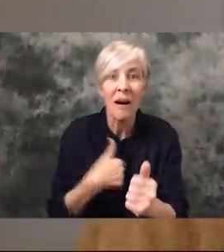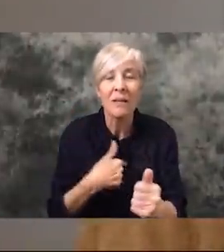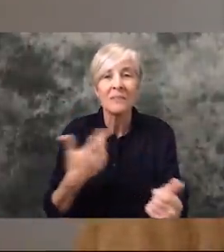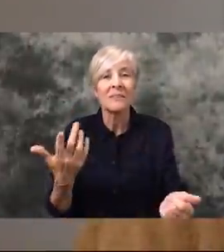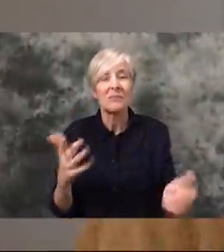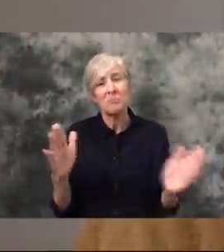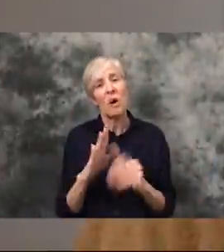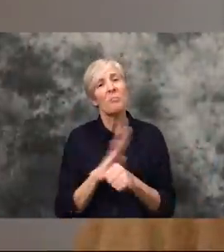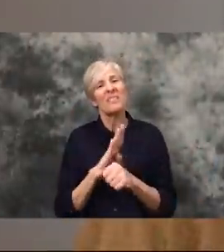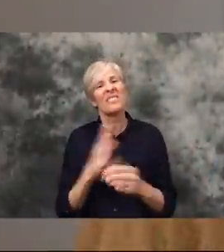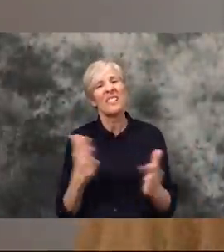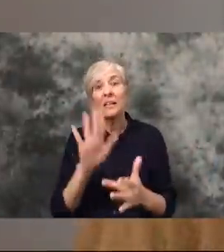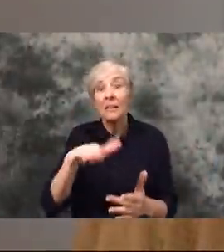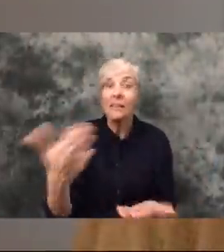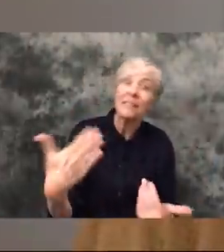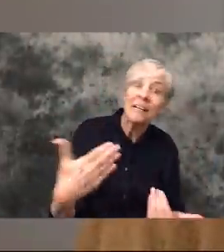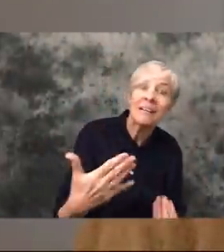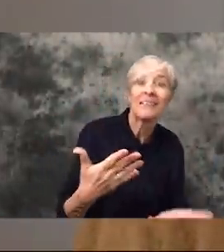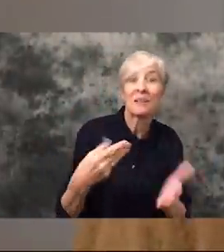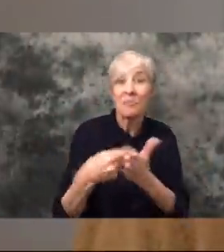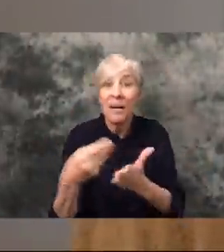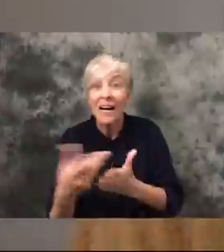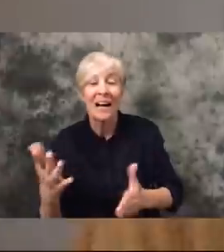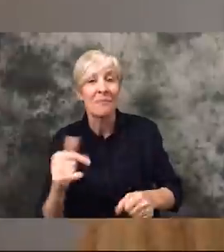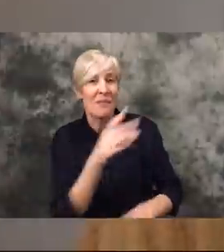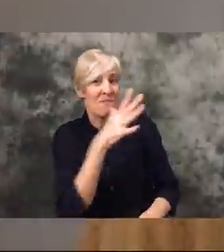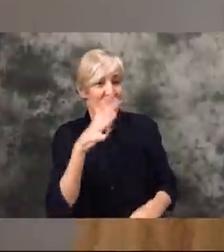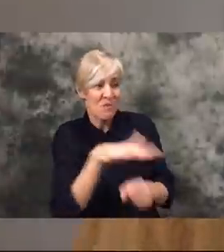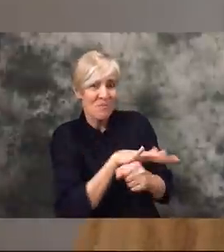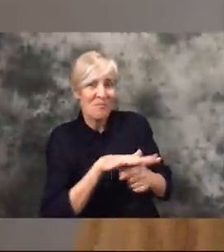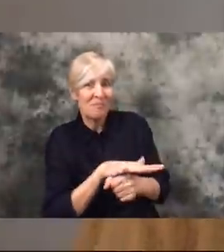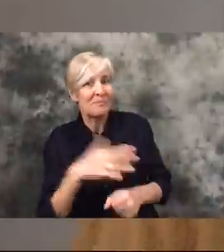business owners here. But I do think especially in our rural areas you know